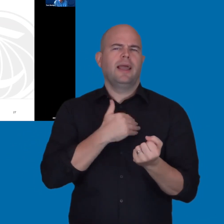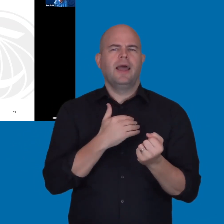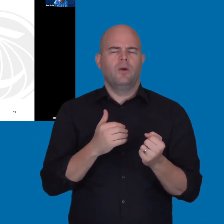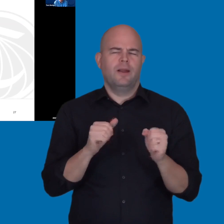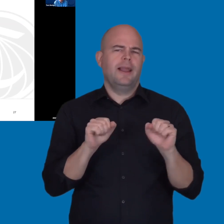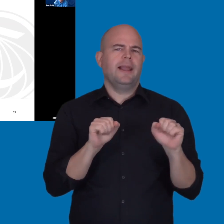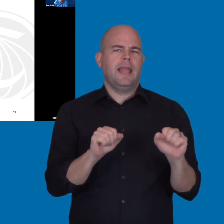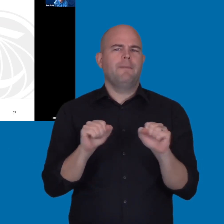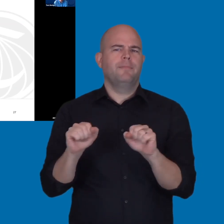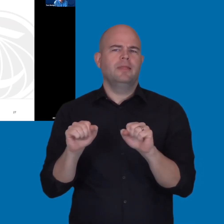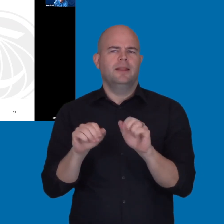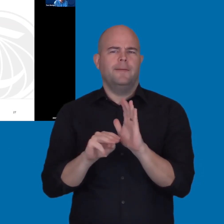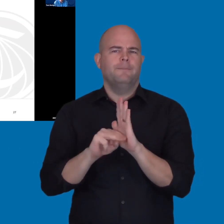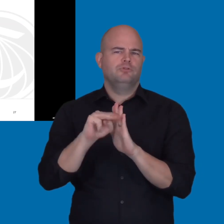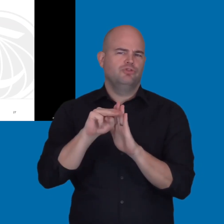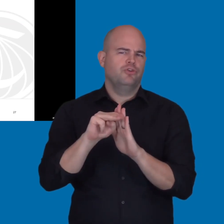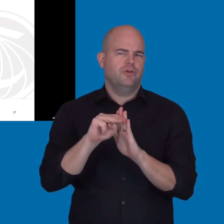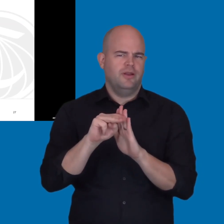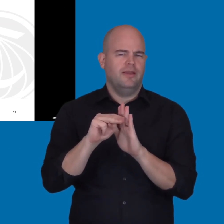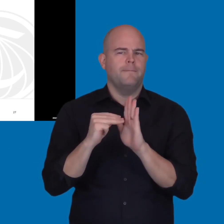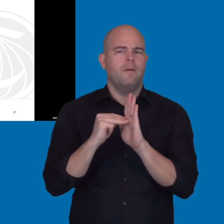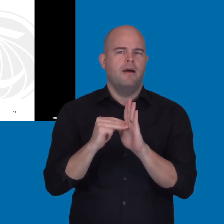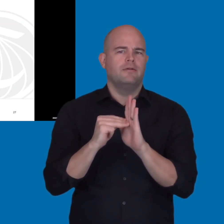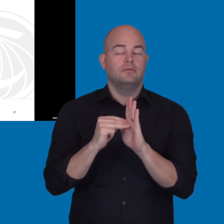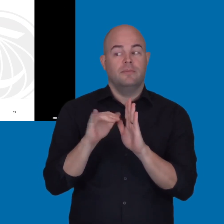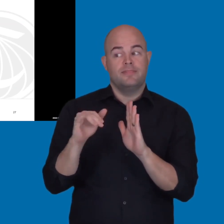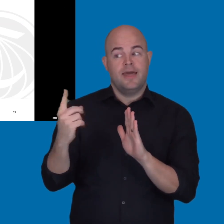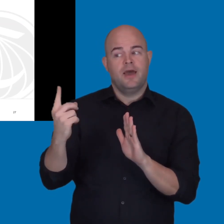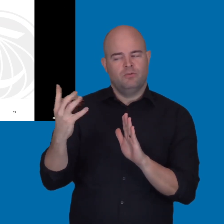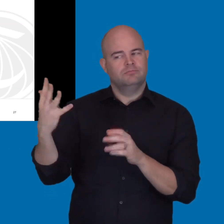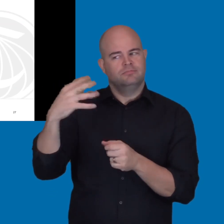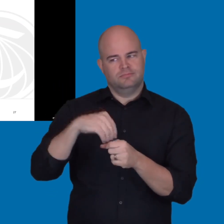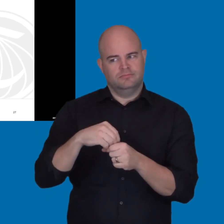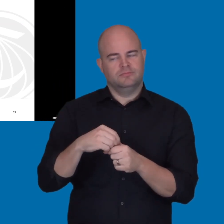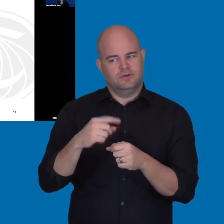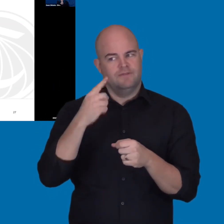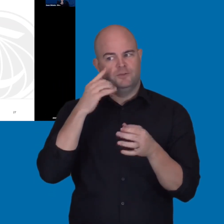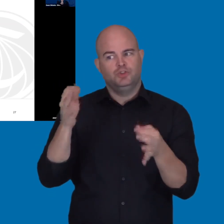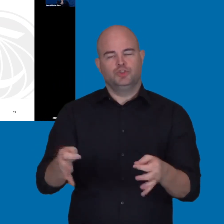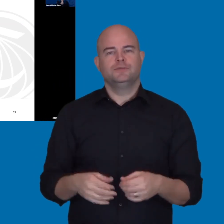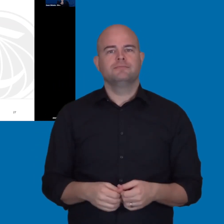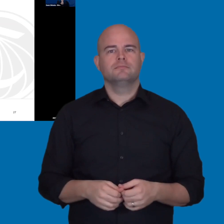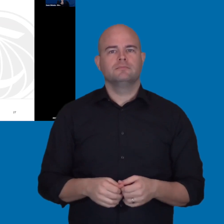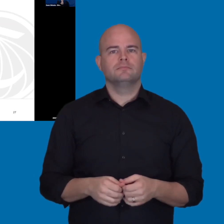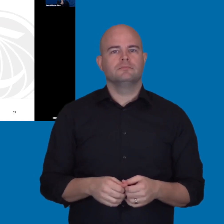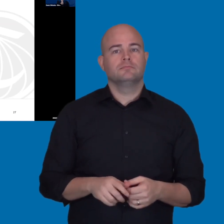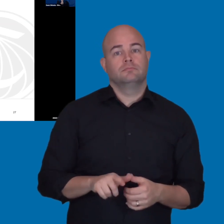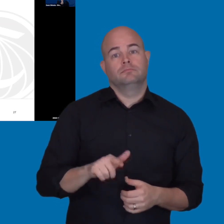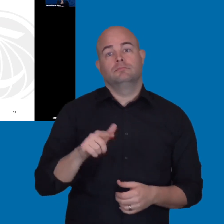on our website in support of kind of rolling out our capability maturity model. And that's definitely a big one that we'll cover.